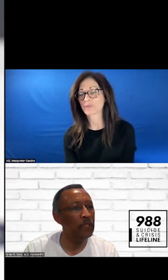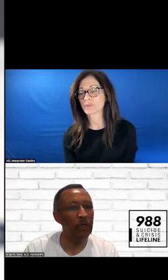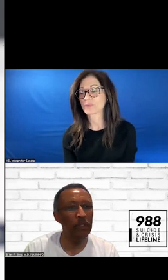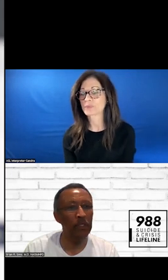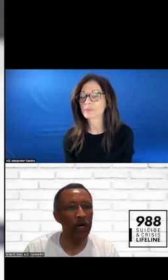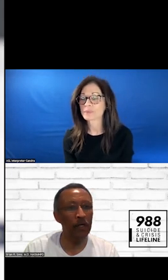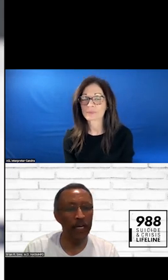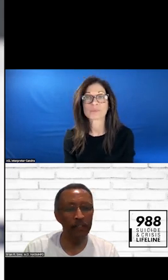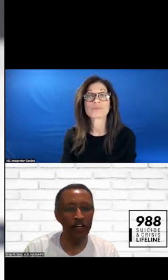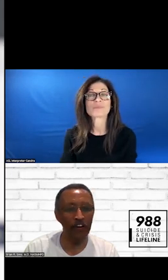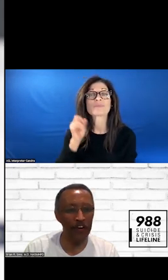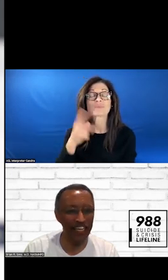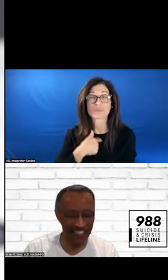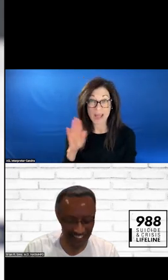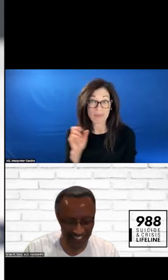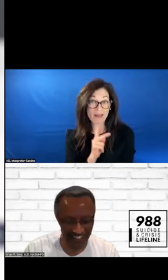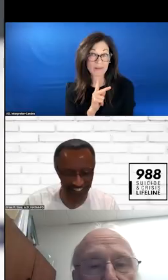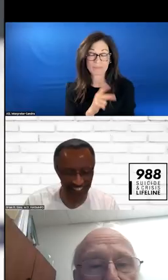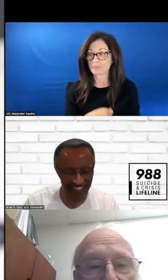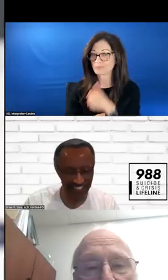OKAY. I'M BACK. UNMUTED NOW.